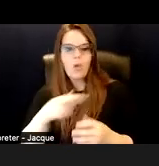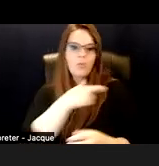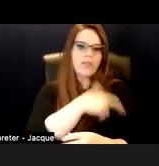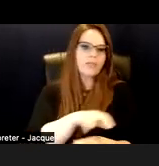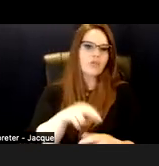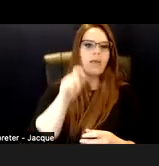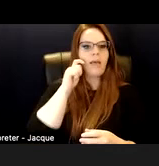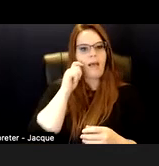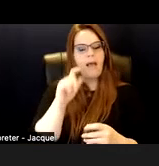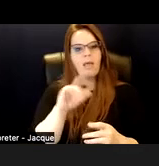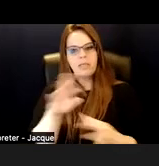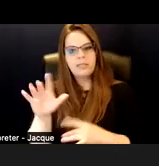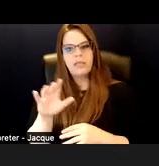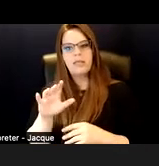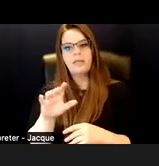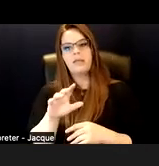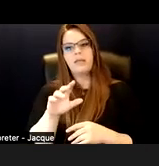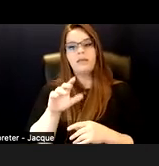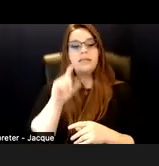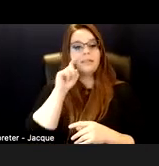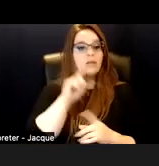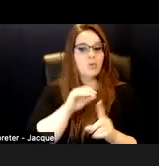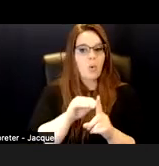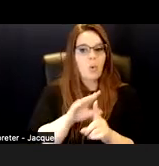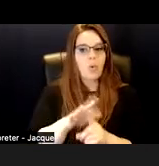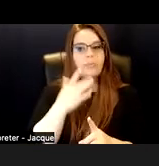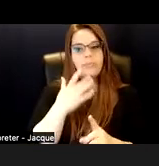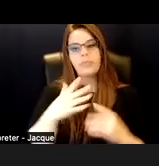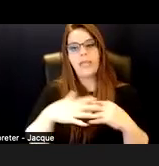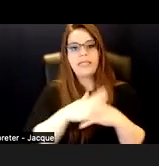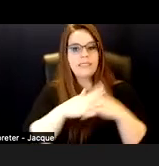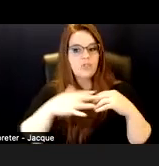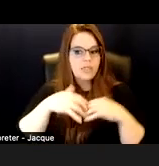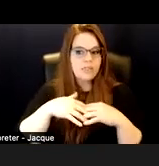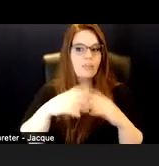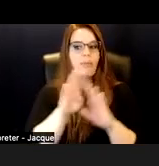sexual orientation, Indigenous backgrounds, national origin, gender. There are other identities as well.